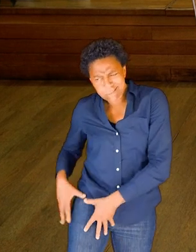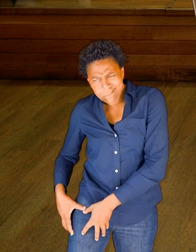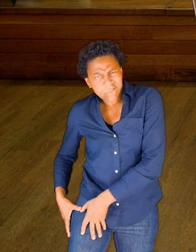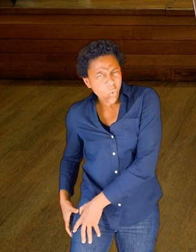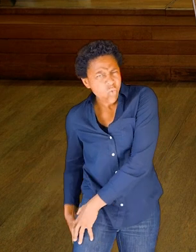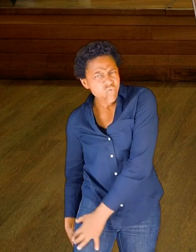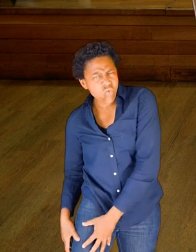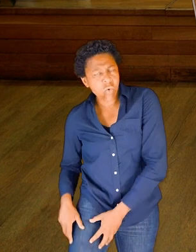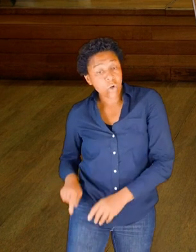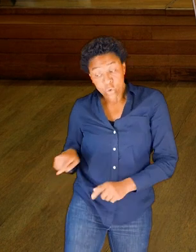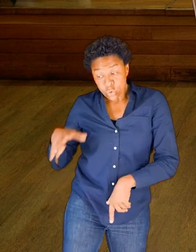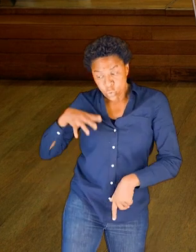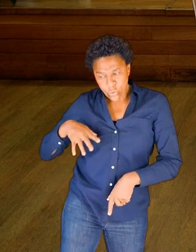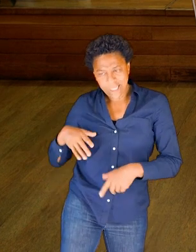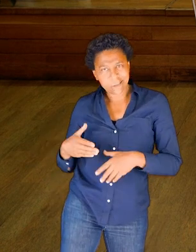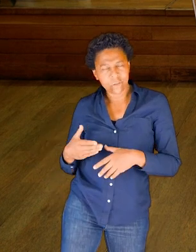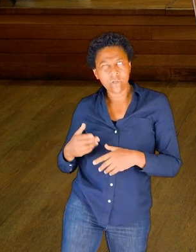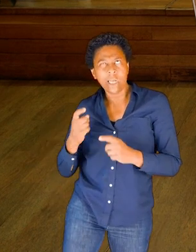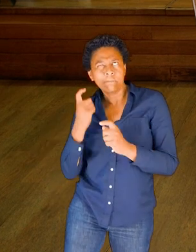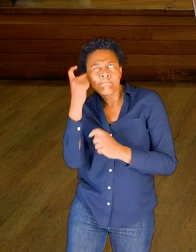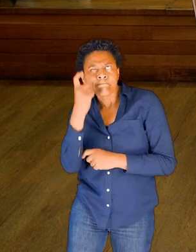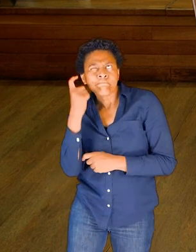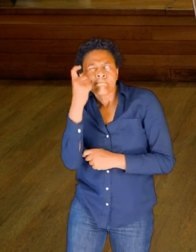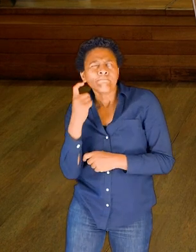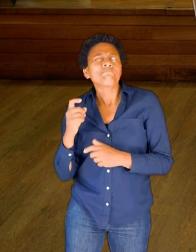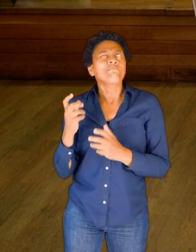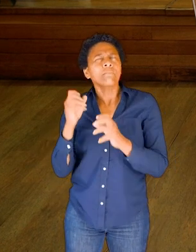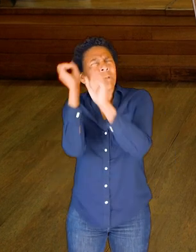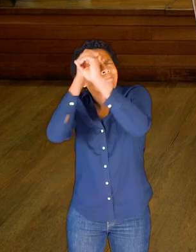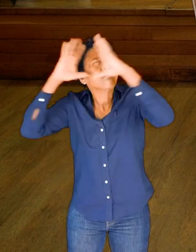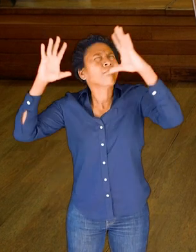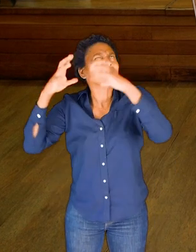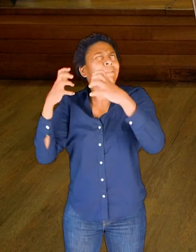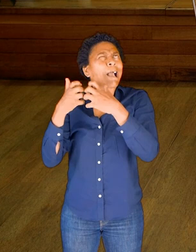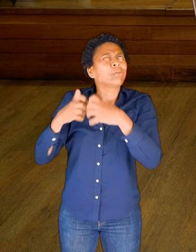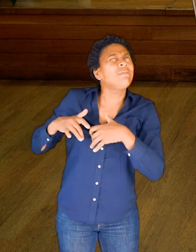So I have to kind of use a bit of my imagination to try and see if I can